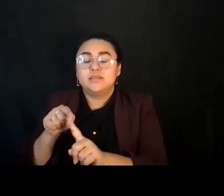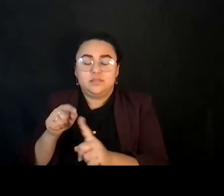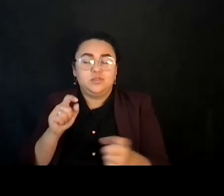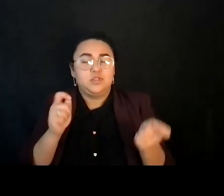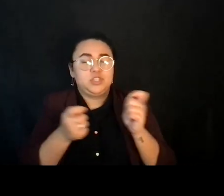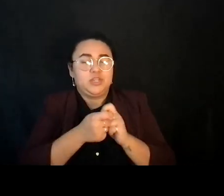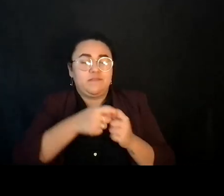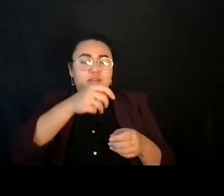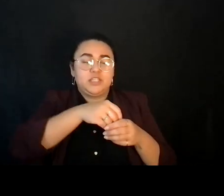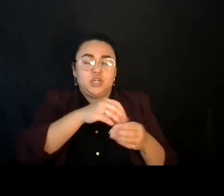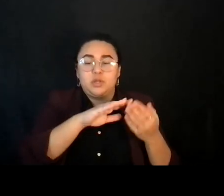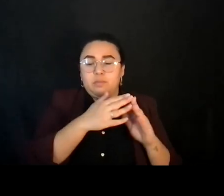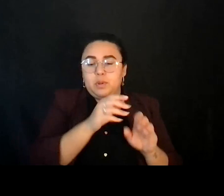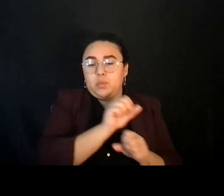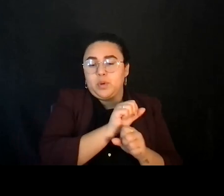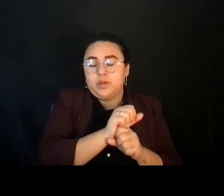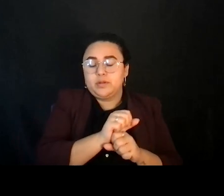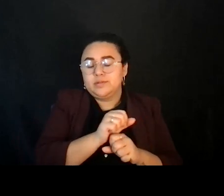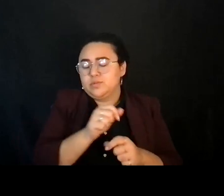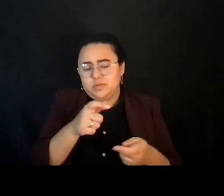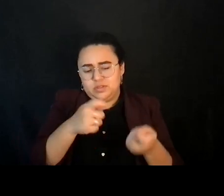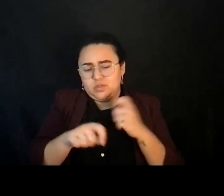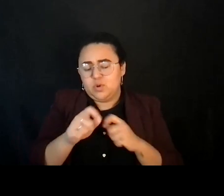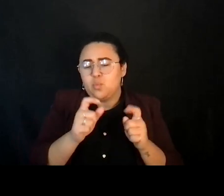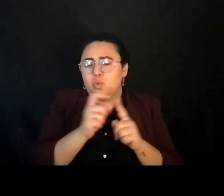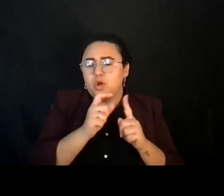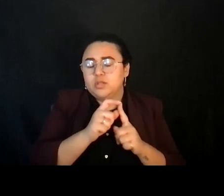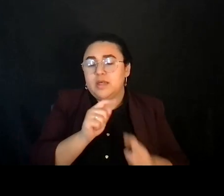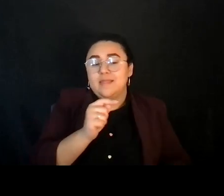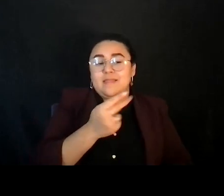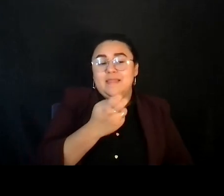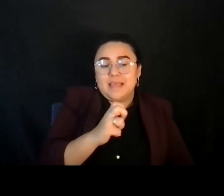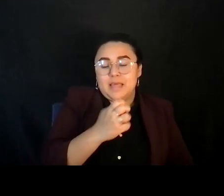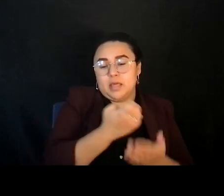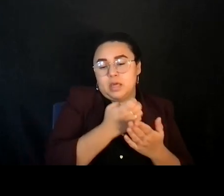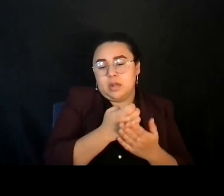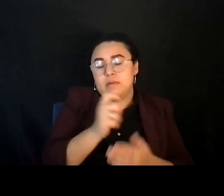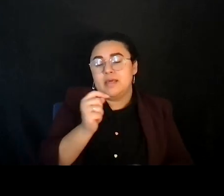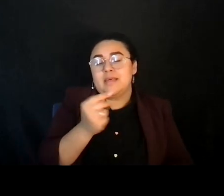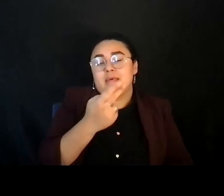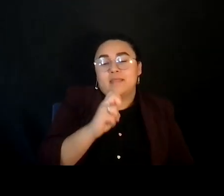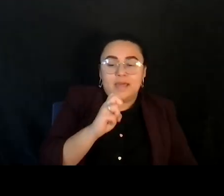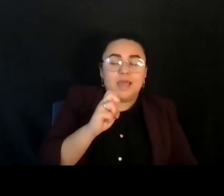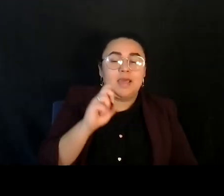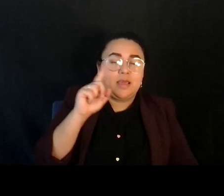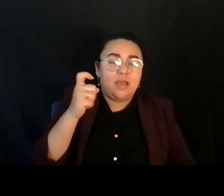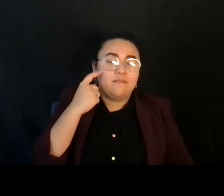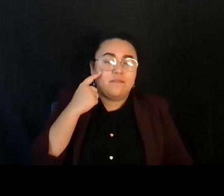We're shifting from the economy and the government from power hoarding and systemic inequality and othering.